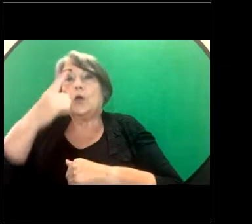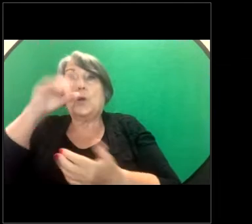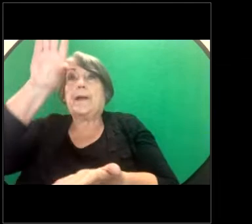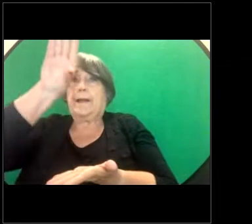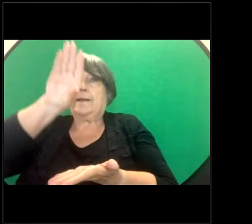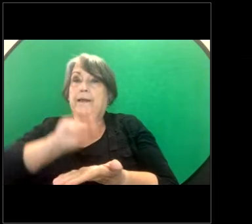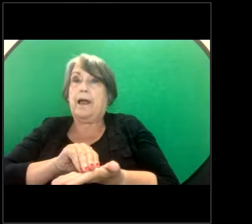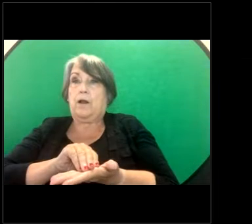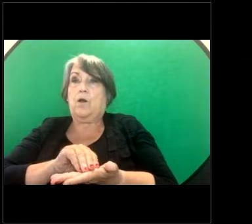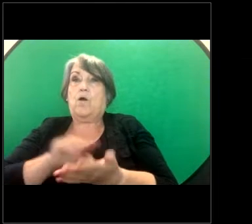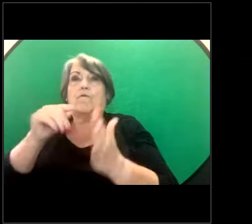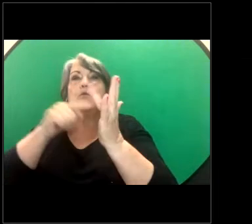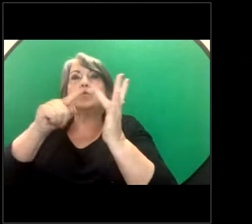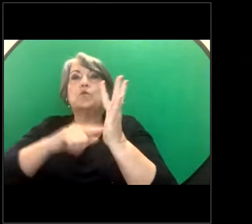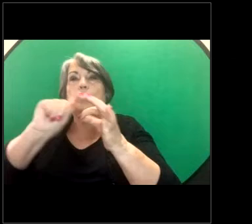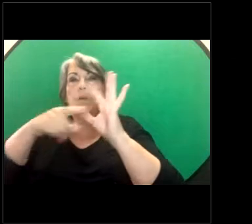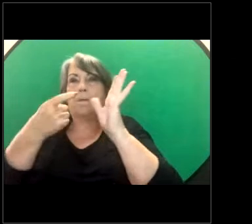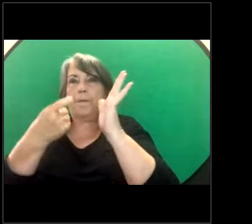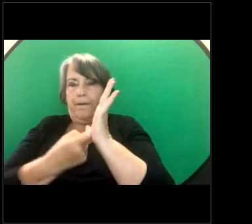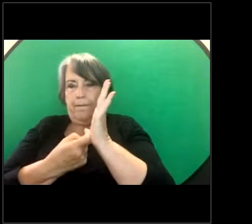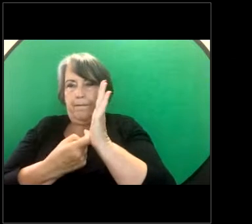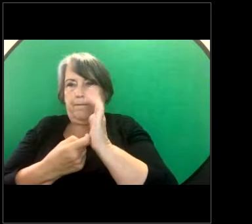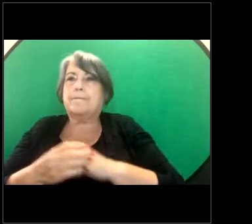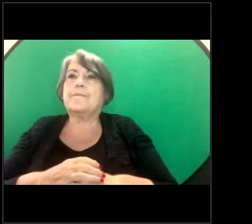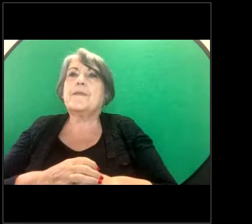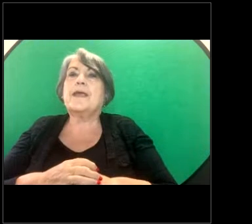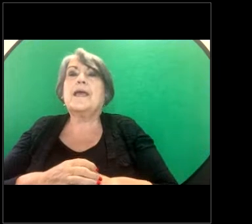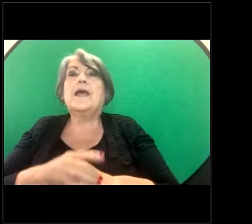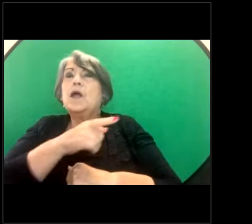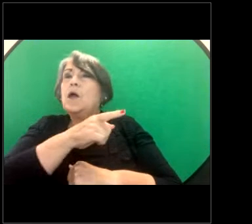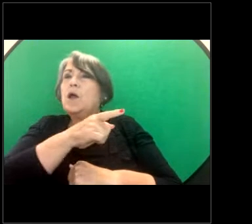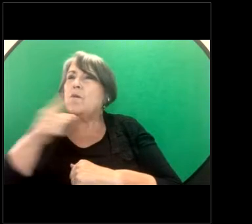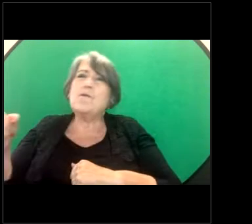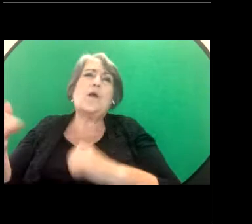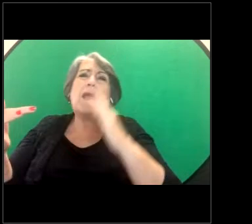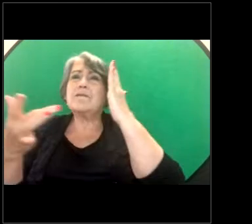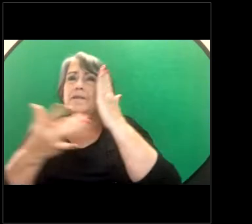bar and handout section. If you are having any technical issues the best place to reach